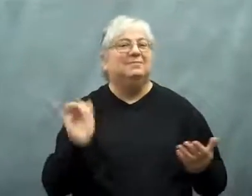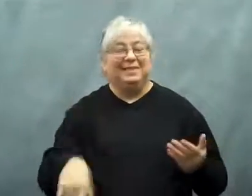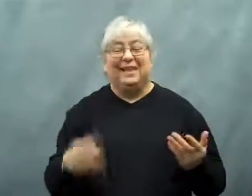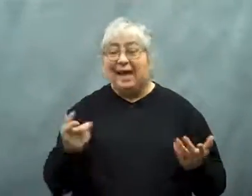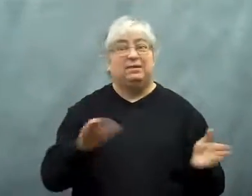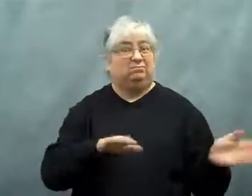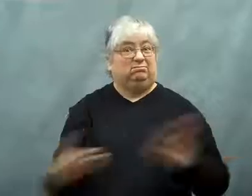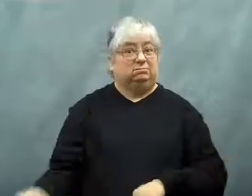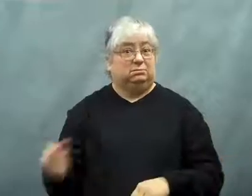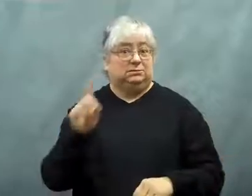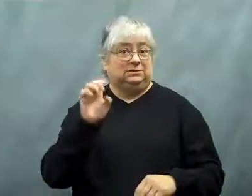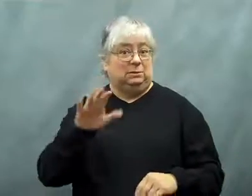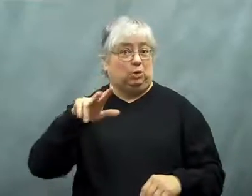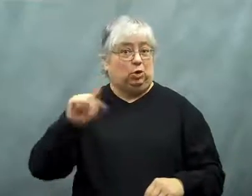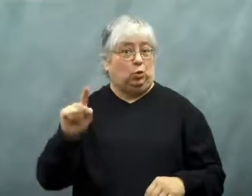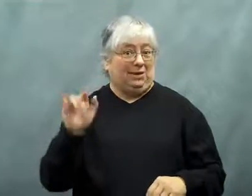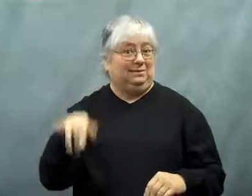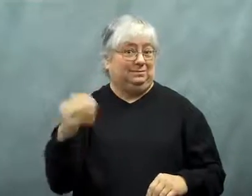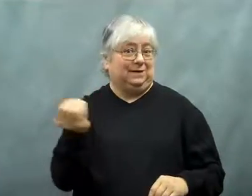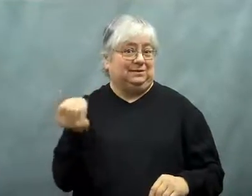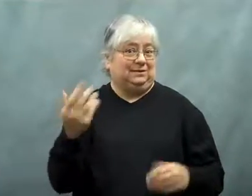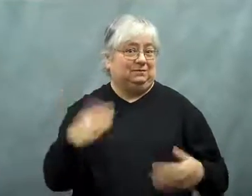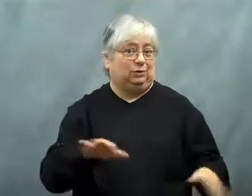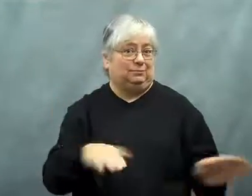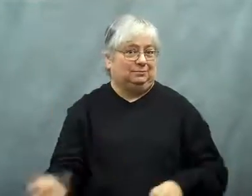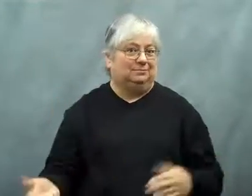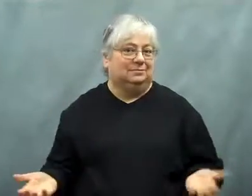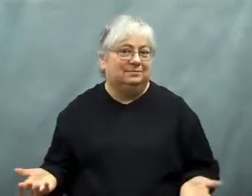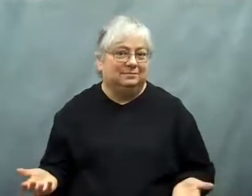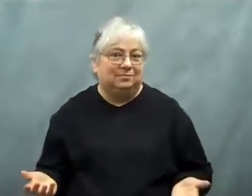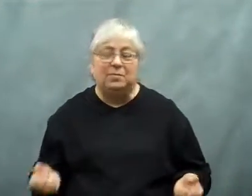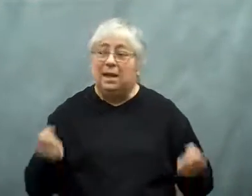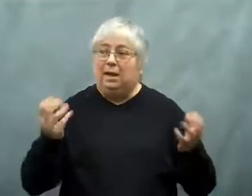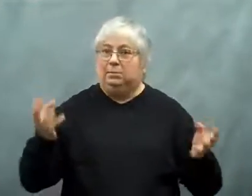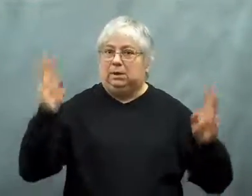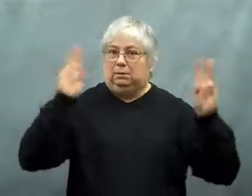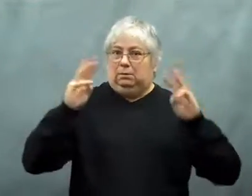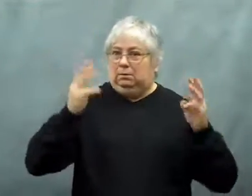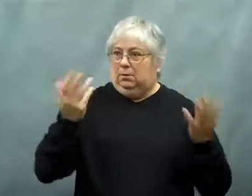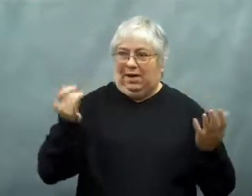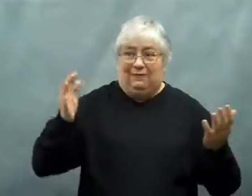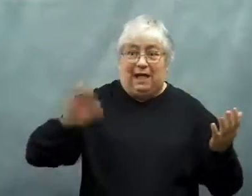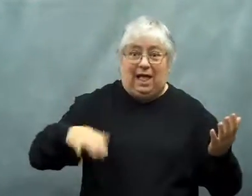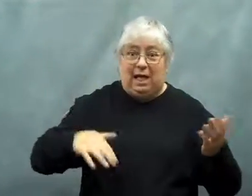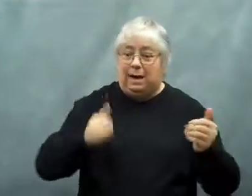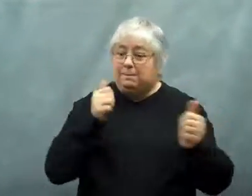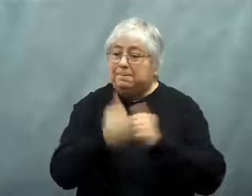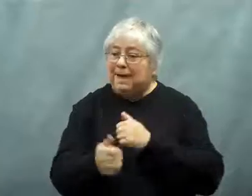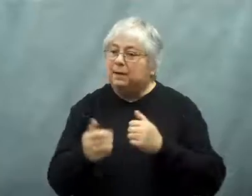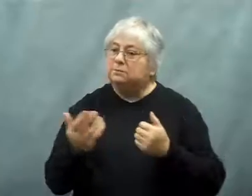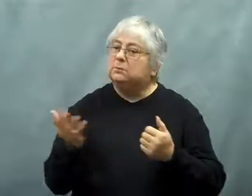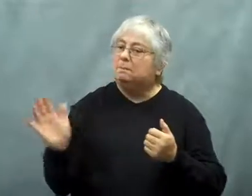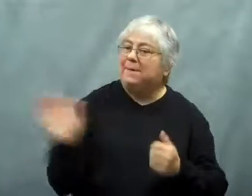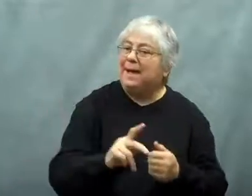It expired on Monday, December 31.